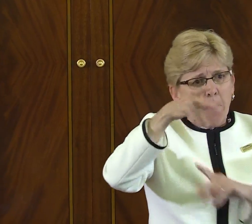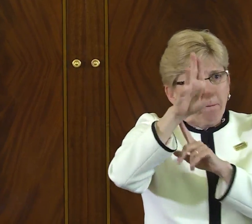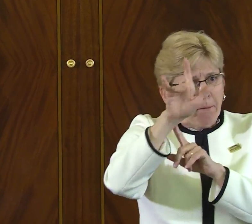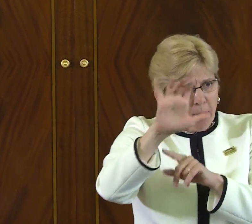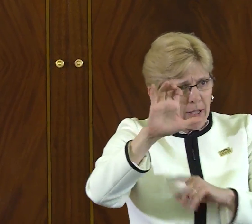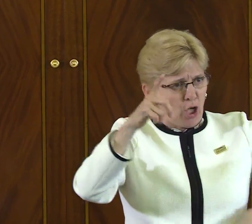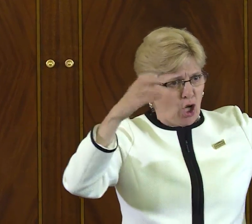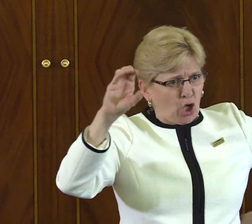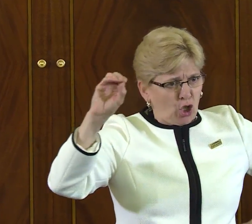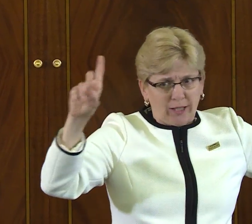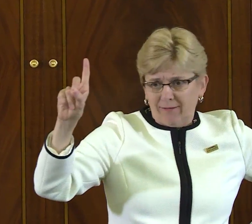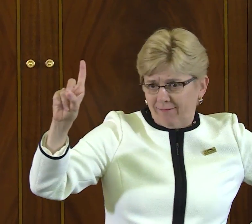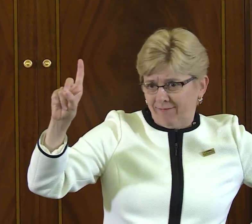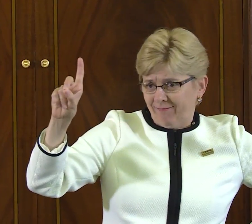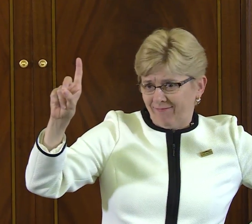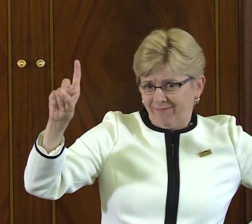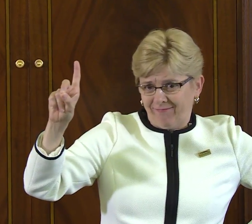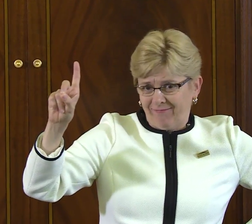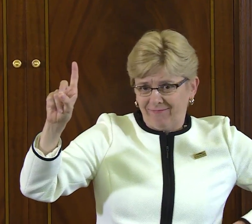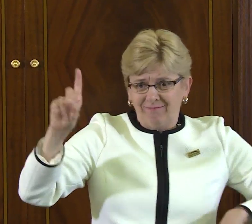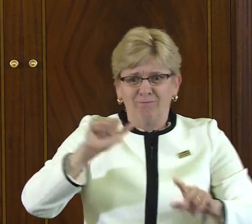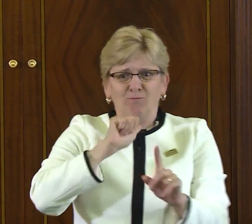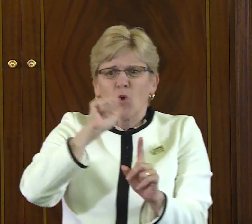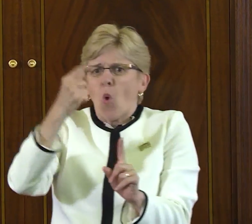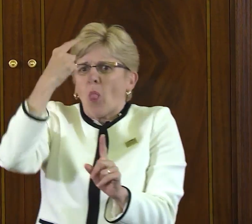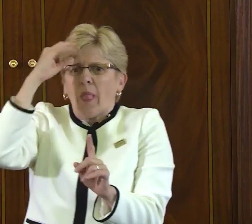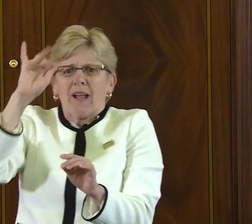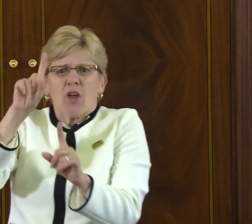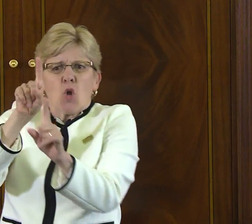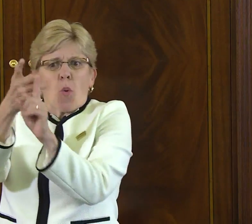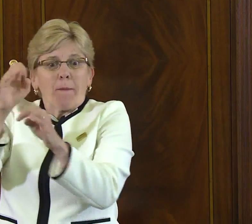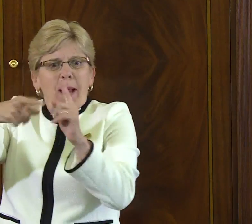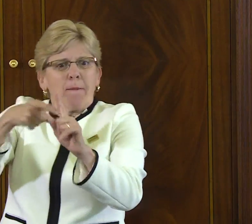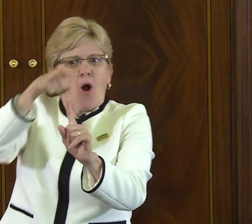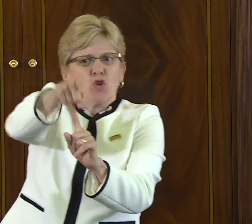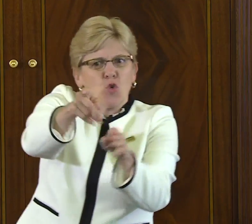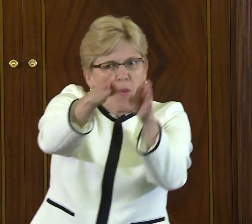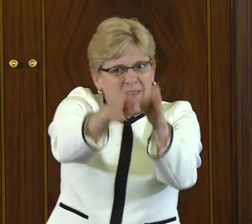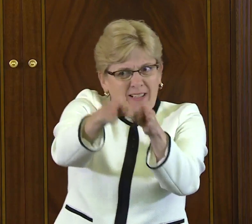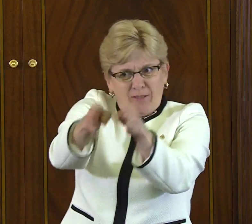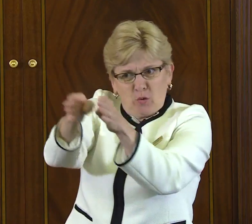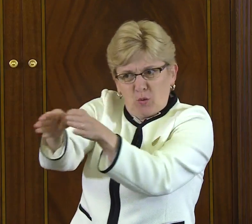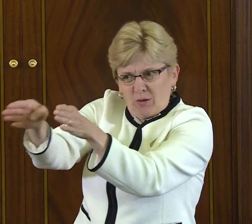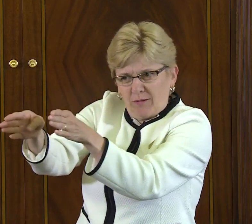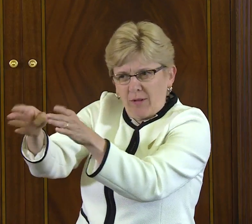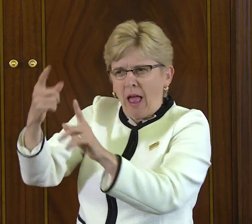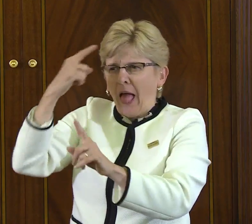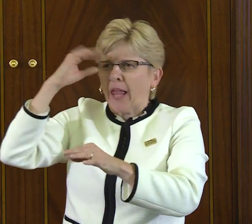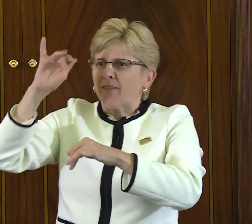Access. If we talk about access, it is public good. I mean don't think it only being about you